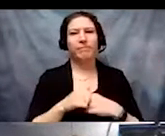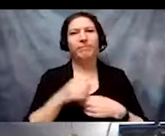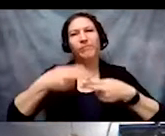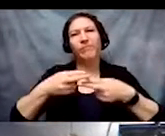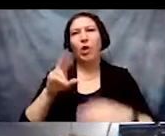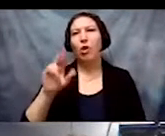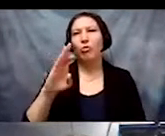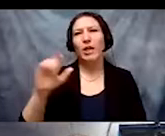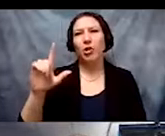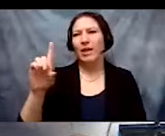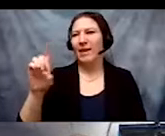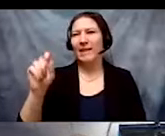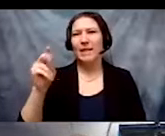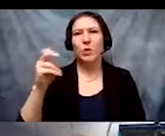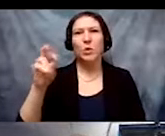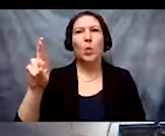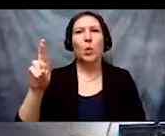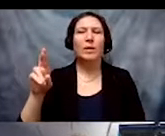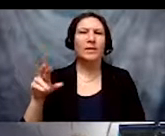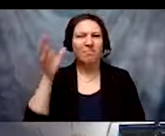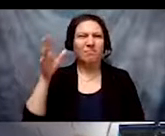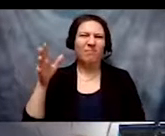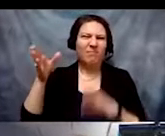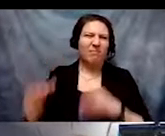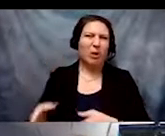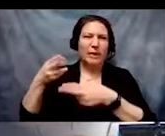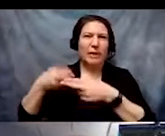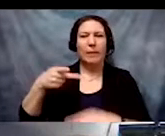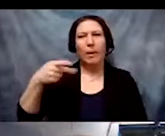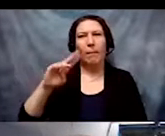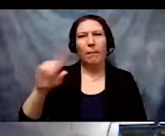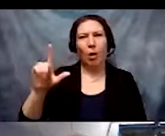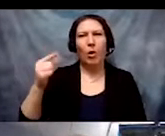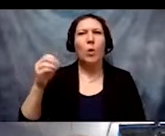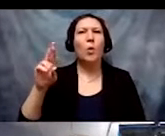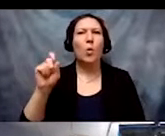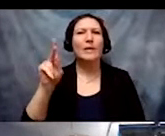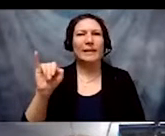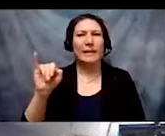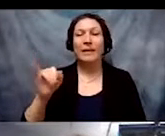detours by Paul Gorski which Muna, my co-facilitator, and I